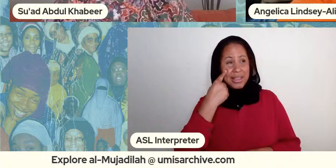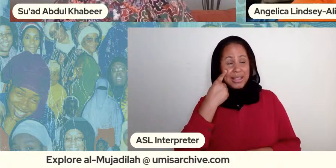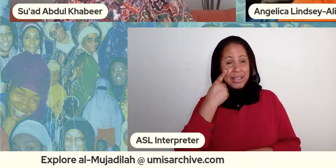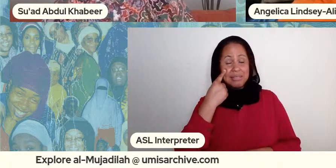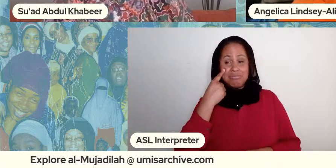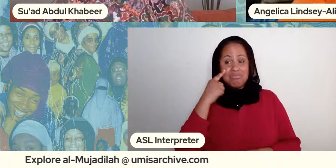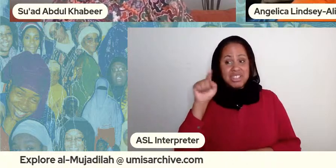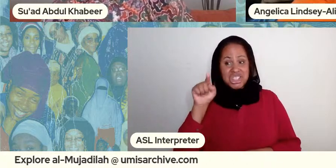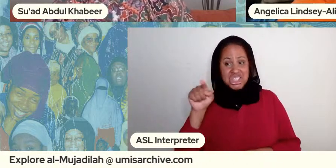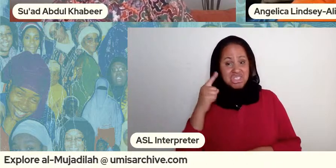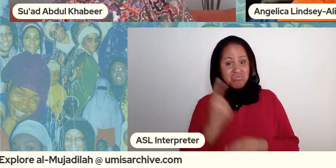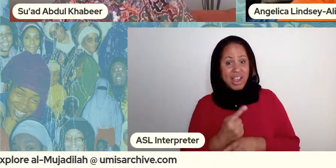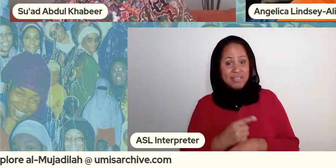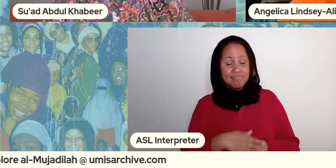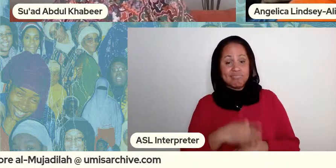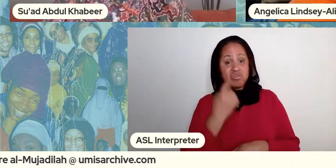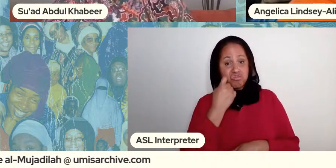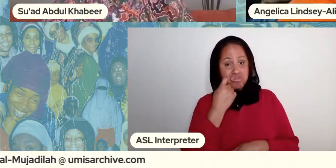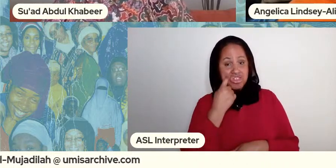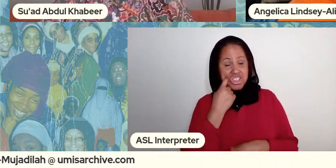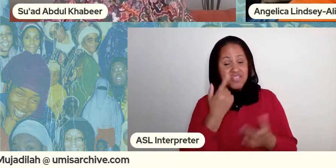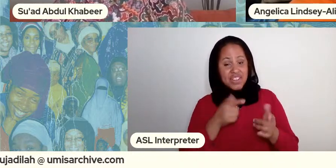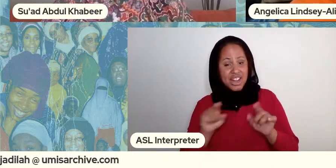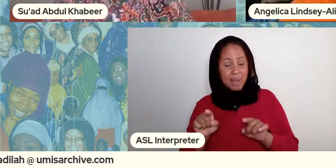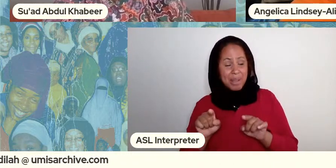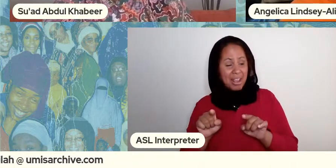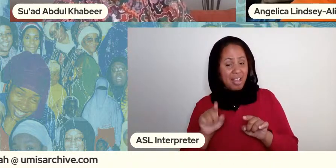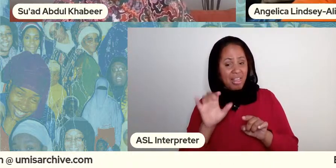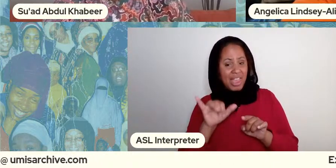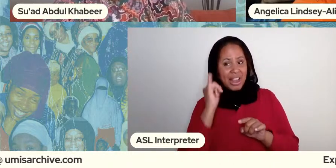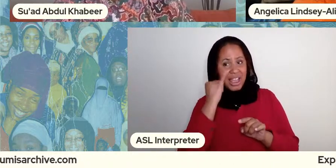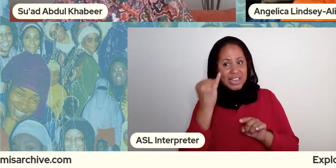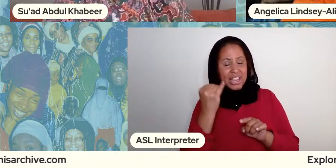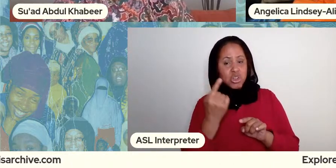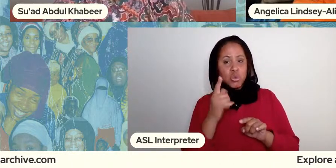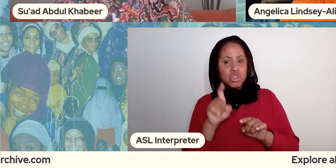it's a recent phenomenon that you have this one lifetime partner and we often think of divorce